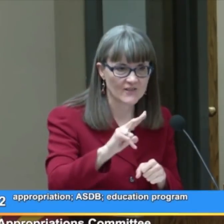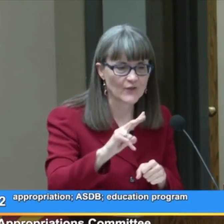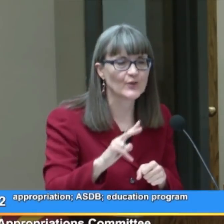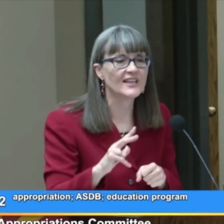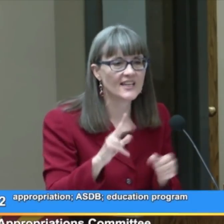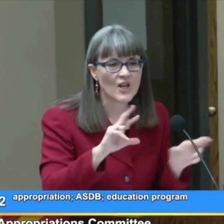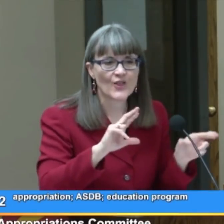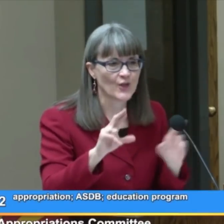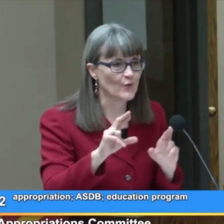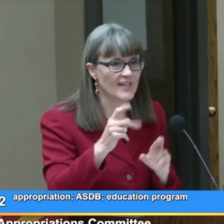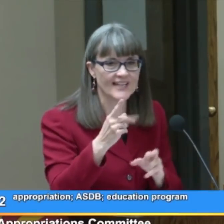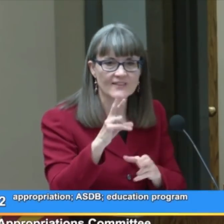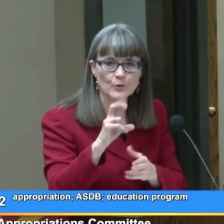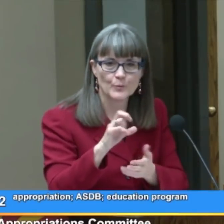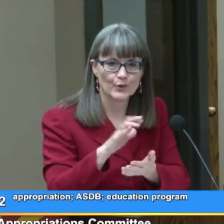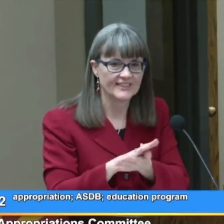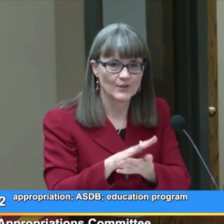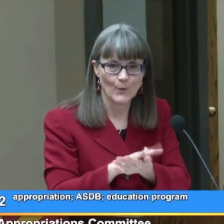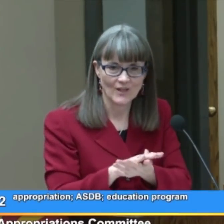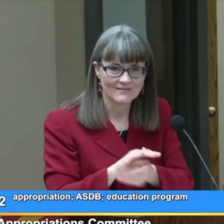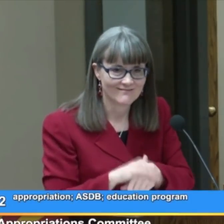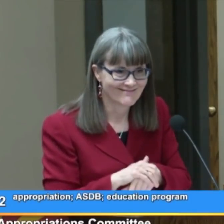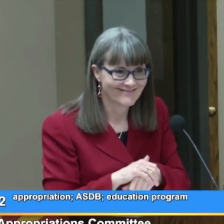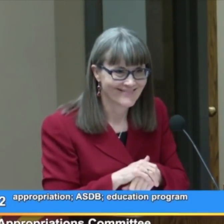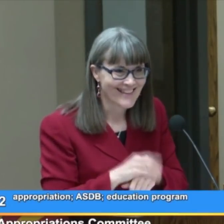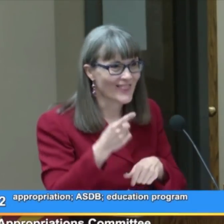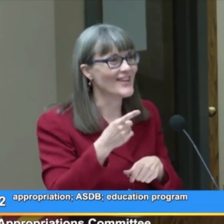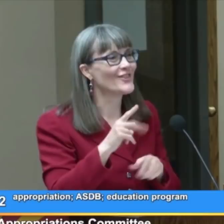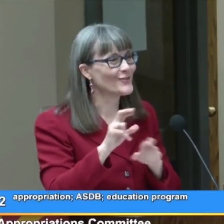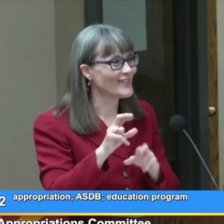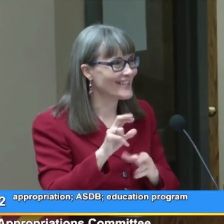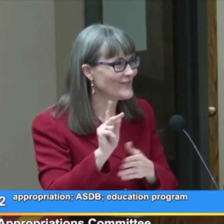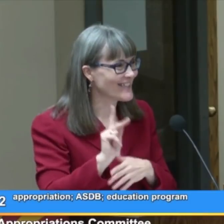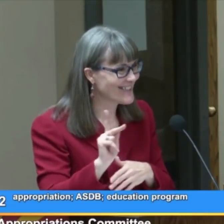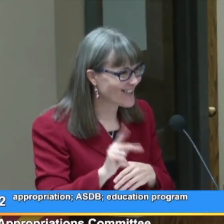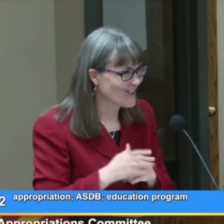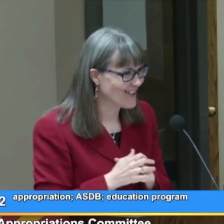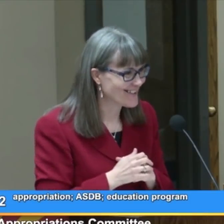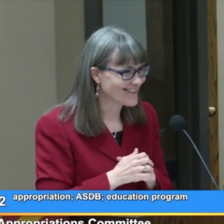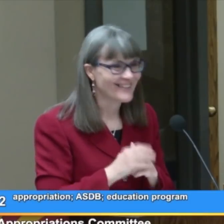of three they're ready for preschool, then they're ready for kindergarten,